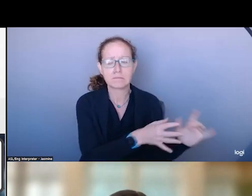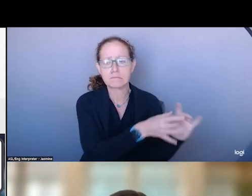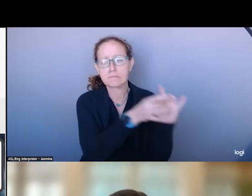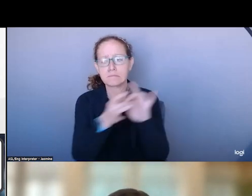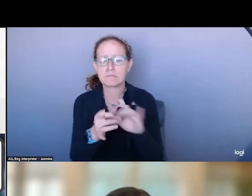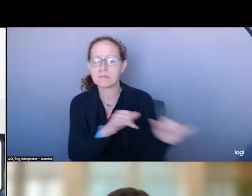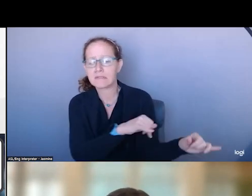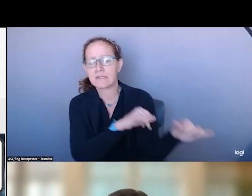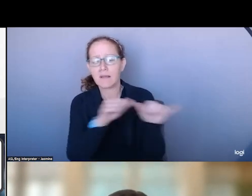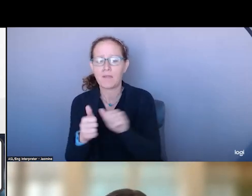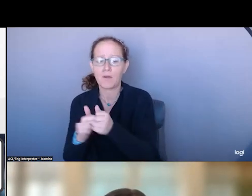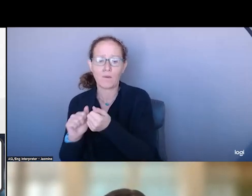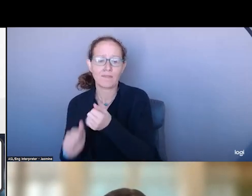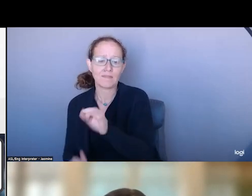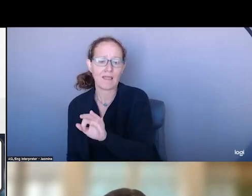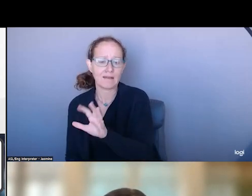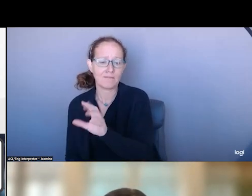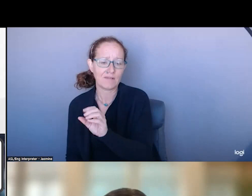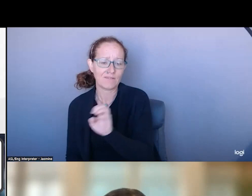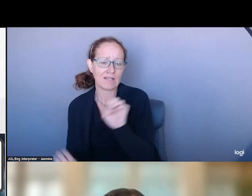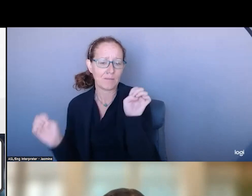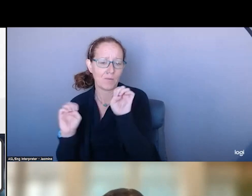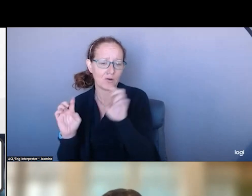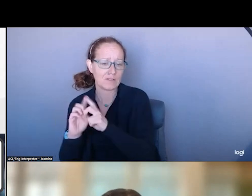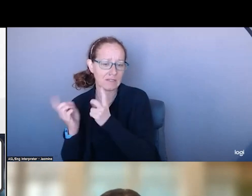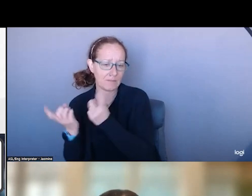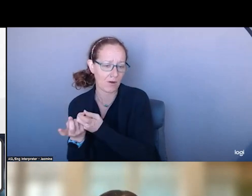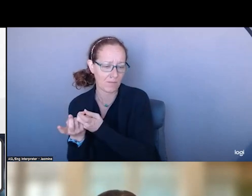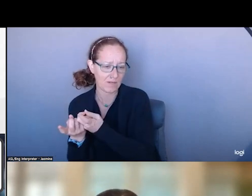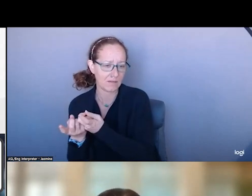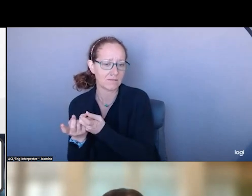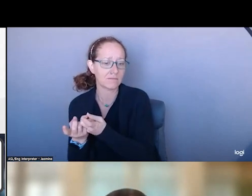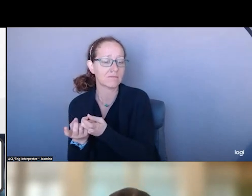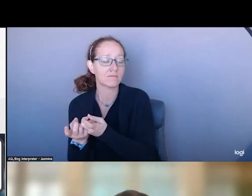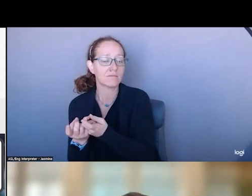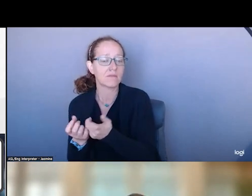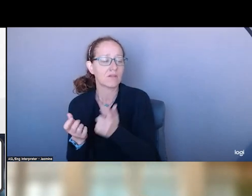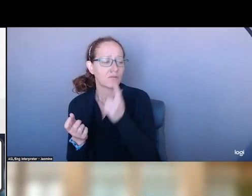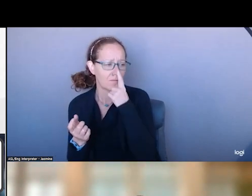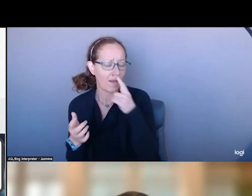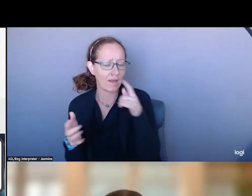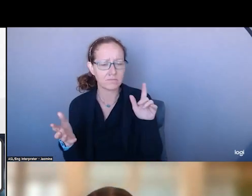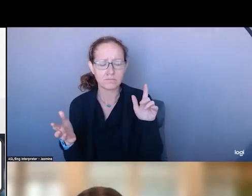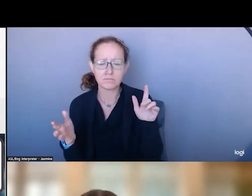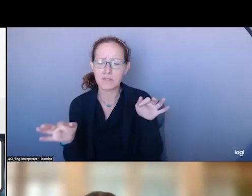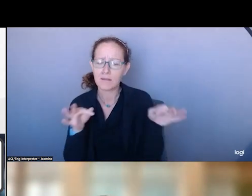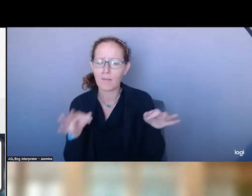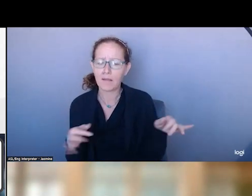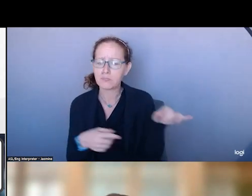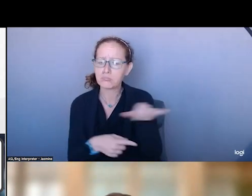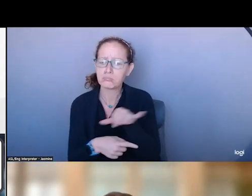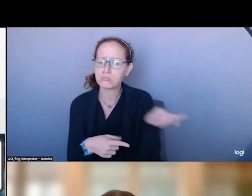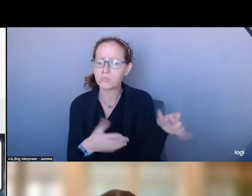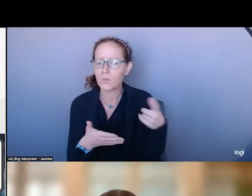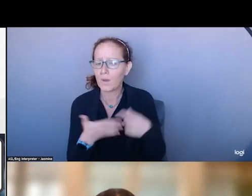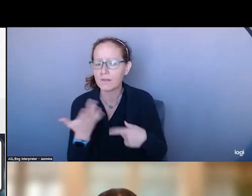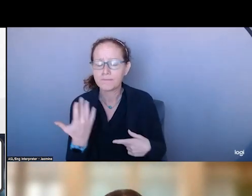I WAS NOT WORKING IN THE 1950s, BUT I WAS WORKING IN THE 70S.